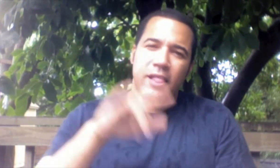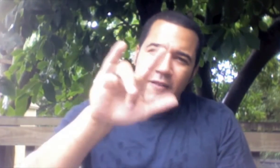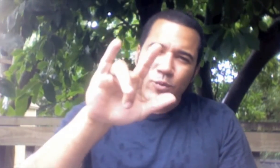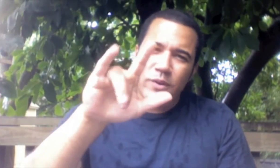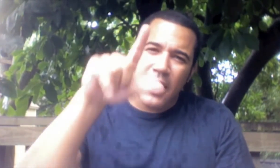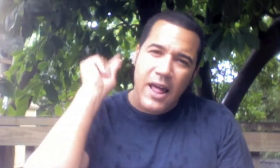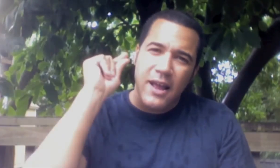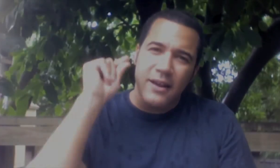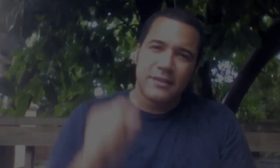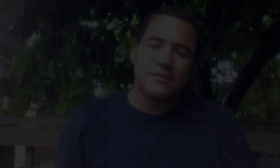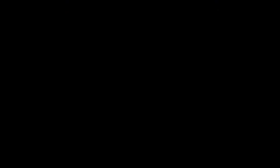I love you, Gallaudet.